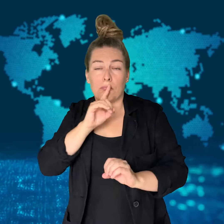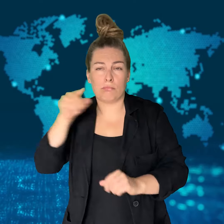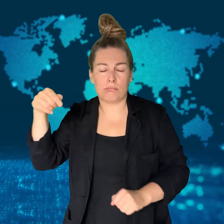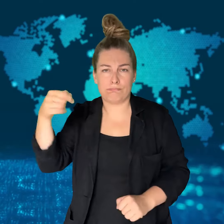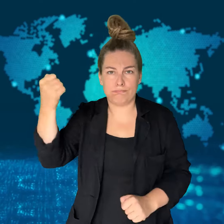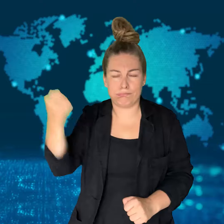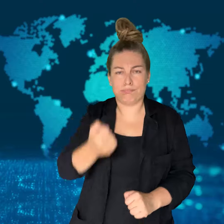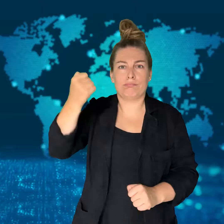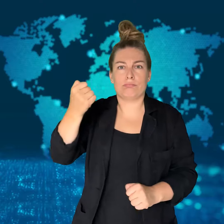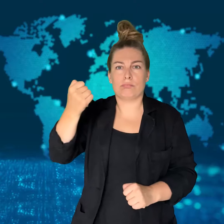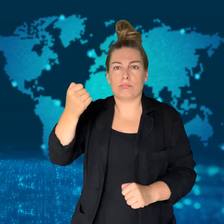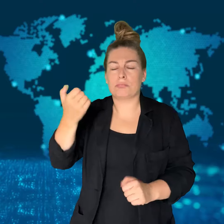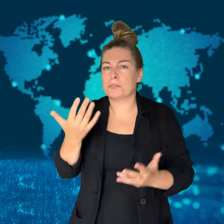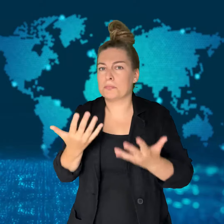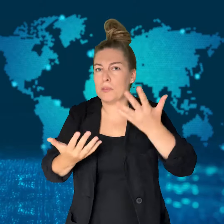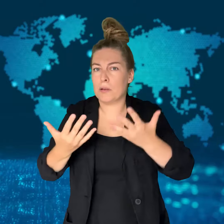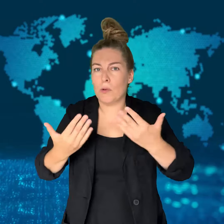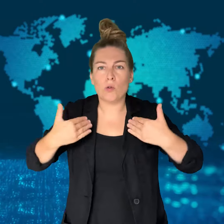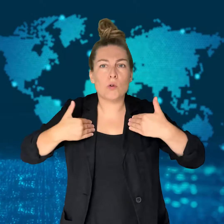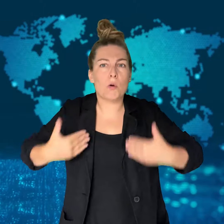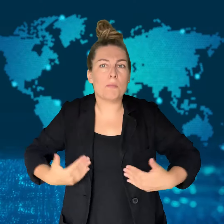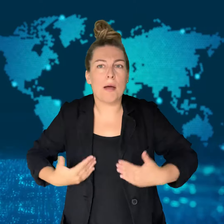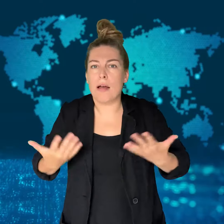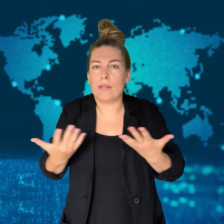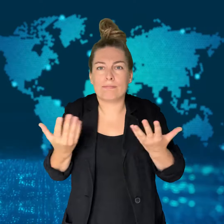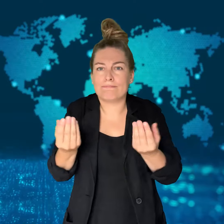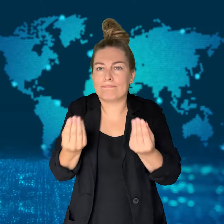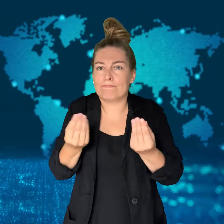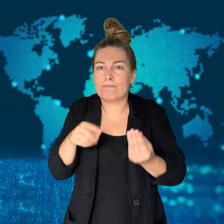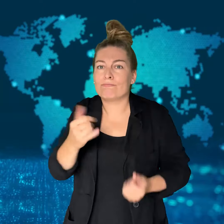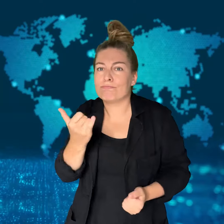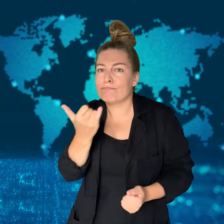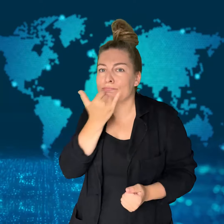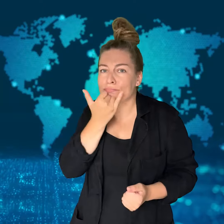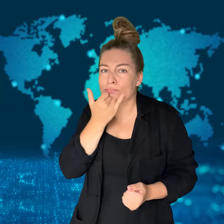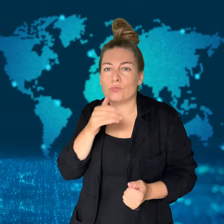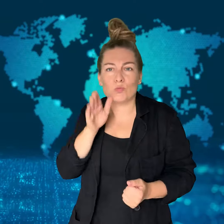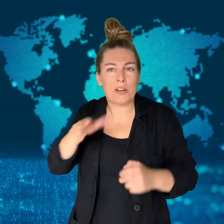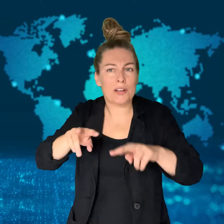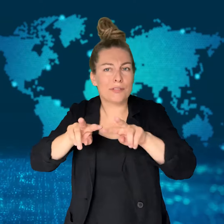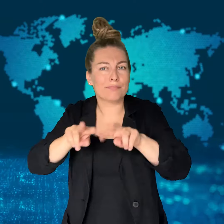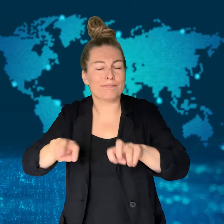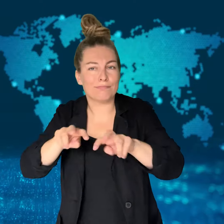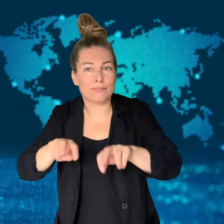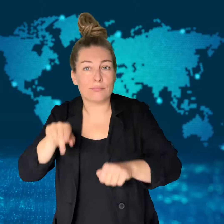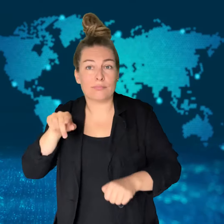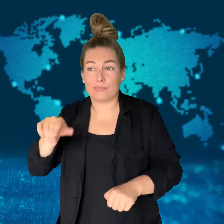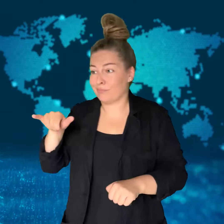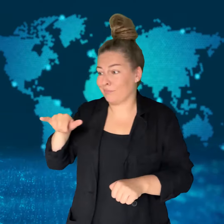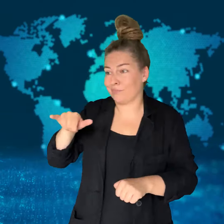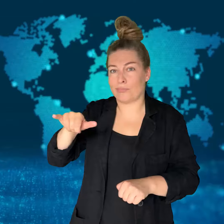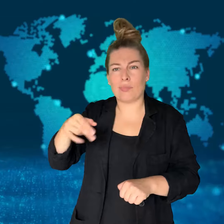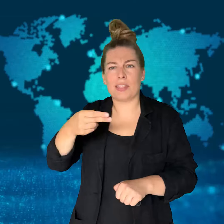The drone was an Iranian-made Samad-3.